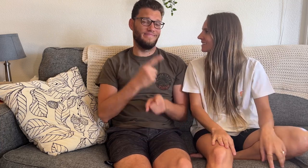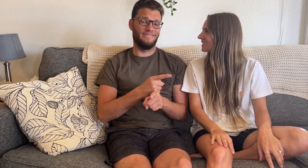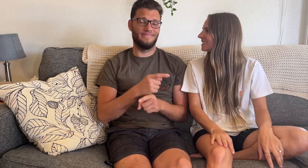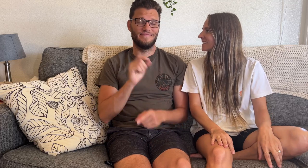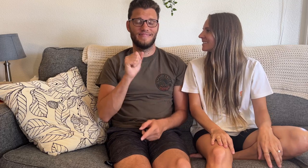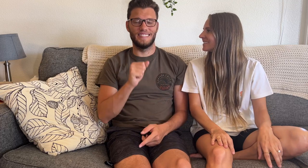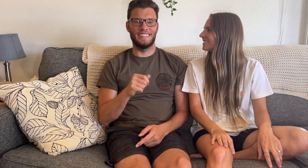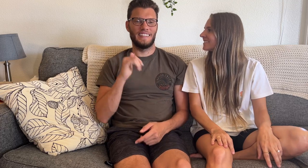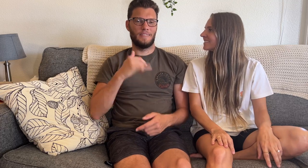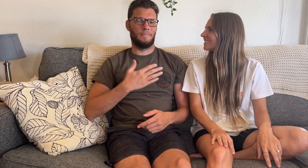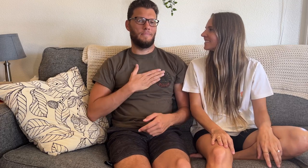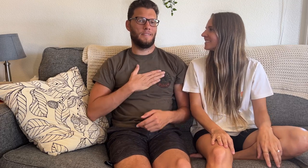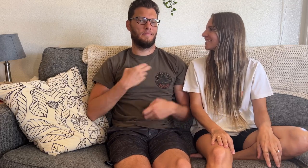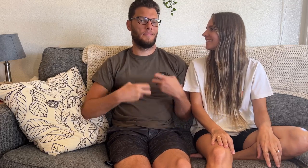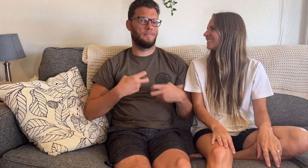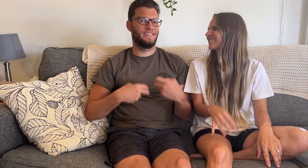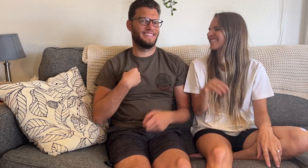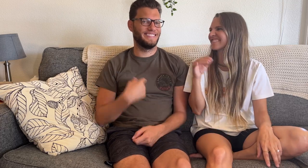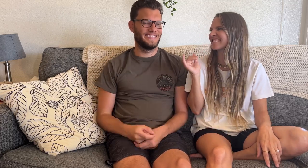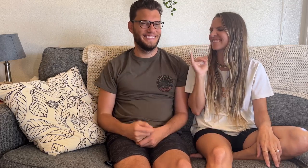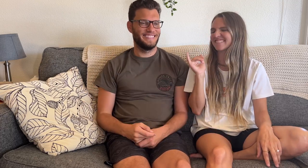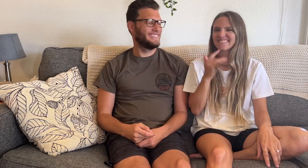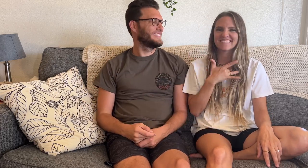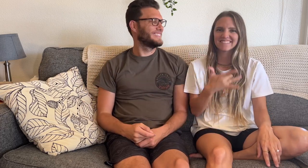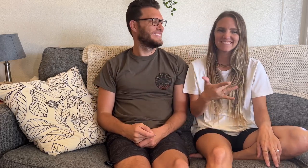Right, yeah...that's one of my problems C: Same